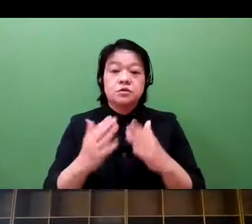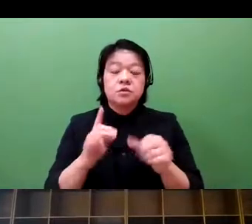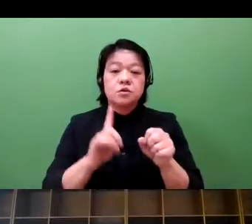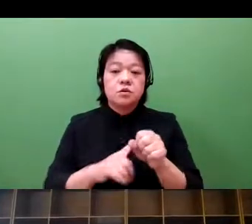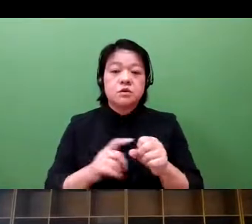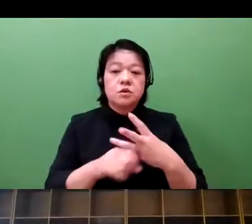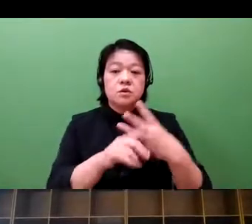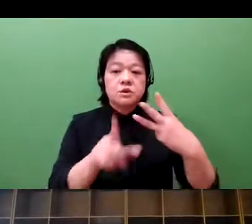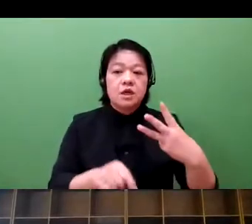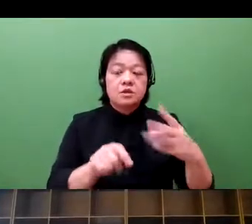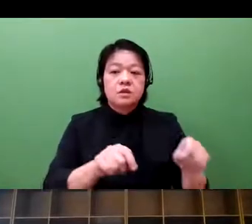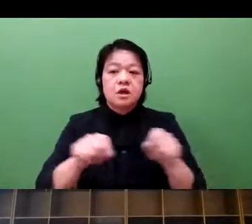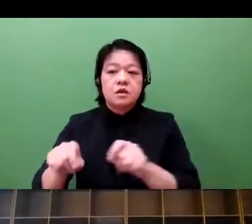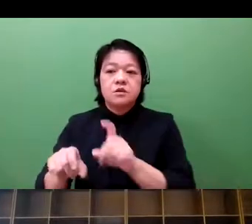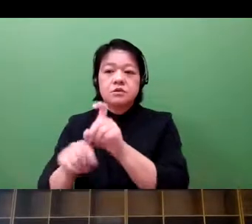which started last year.